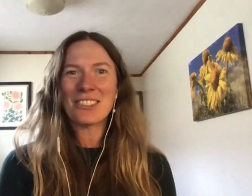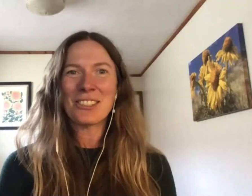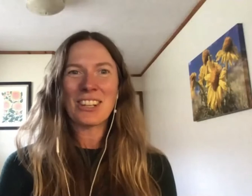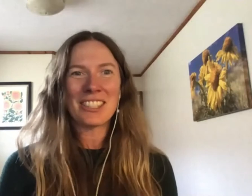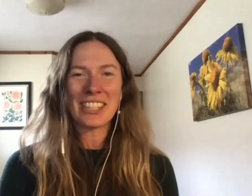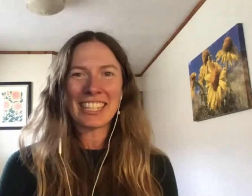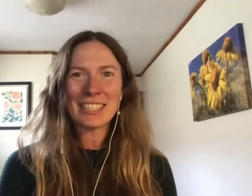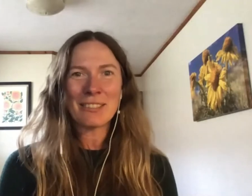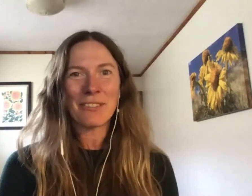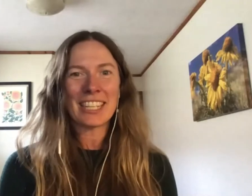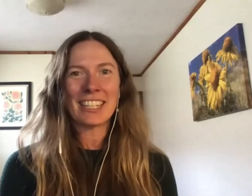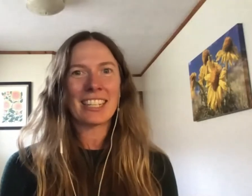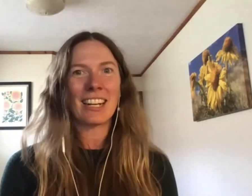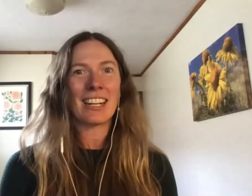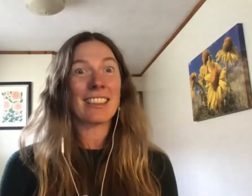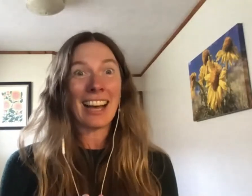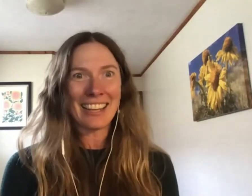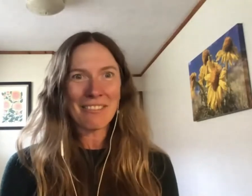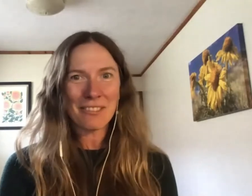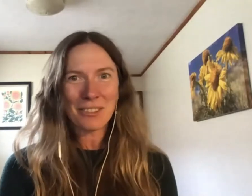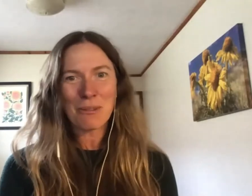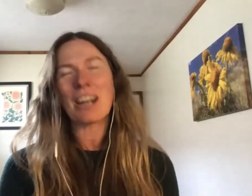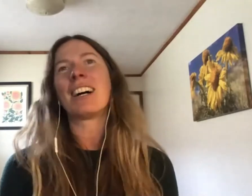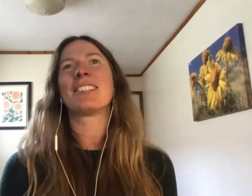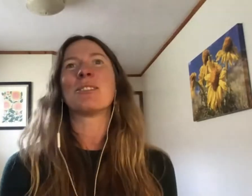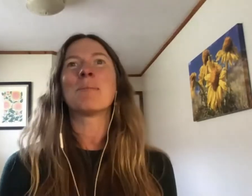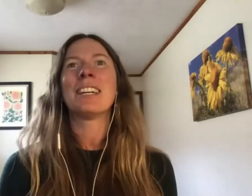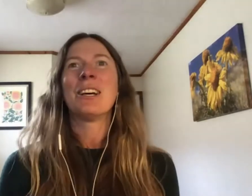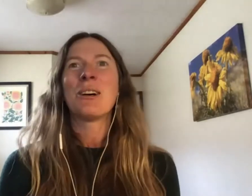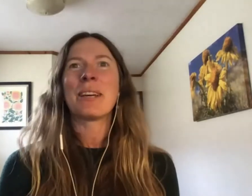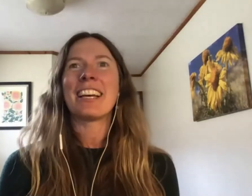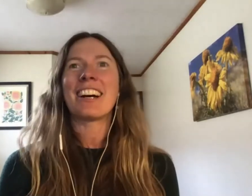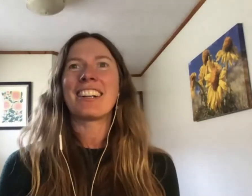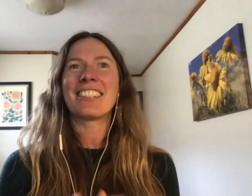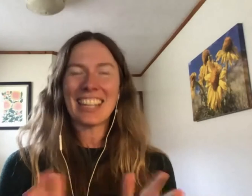who are joining us via live Zoom. We are so glad to have you tuning in to